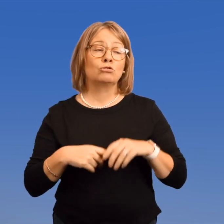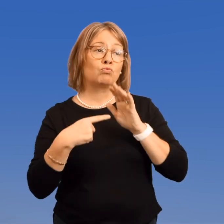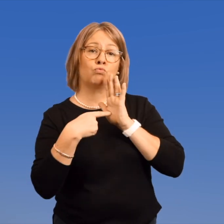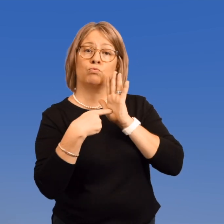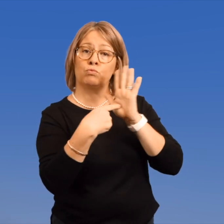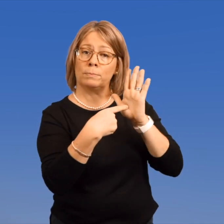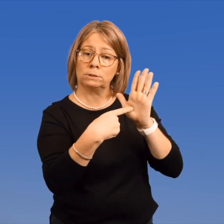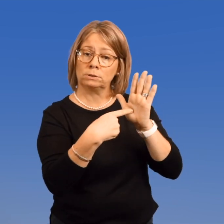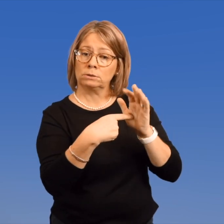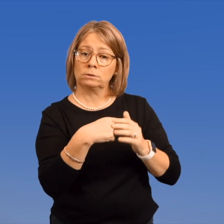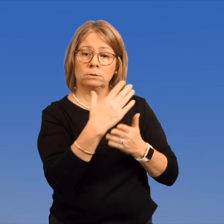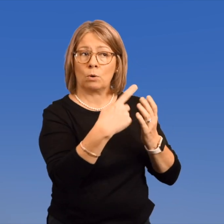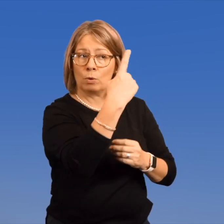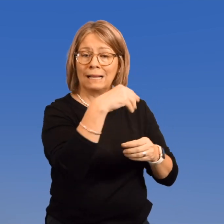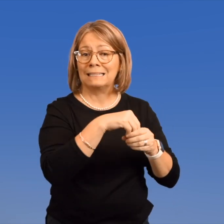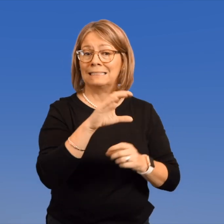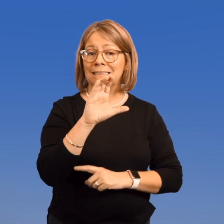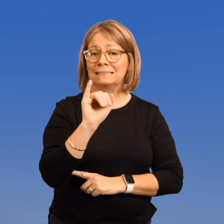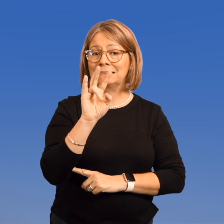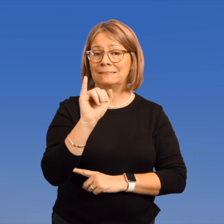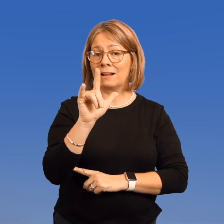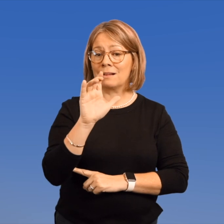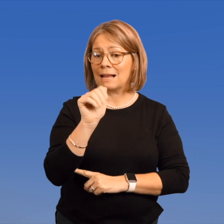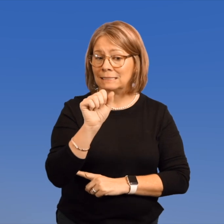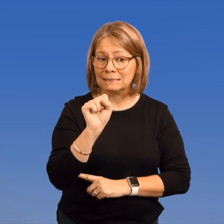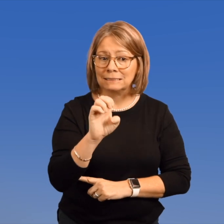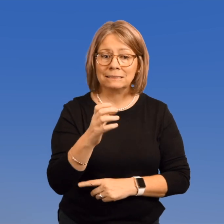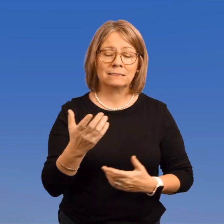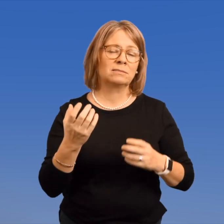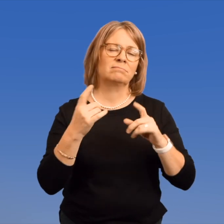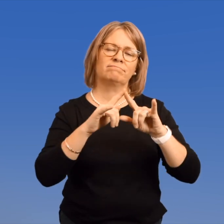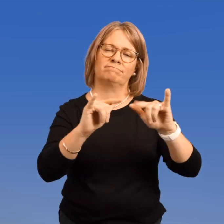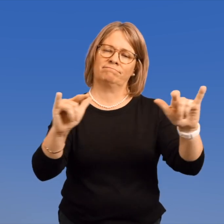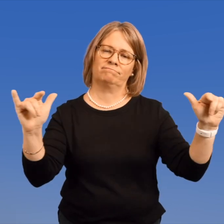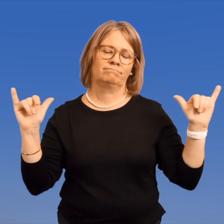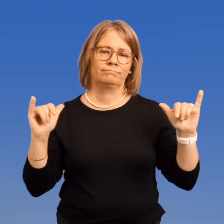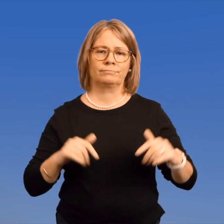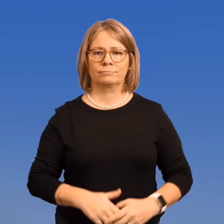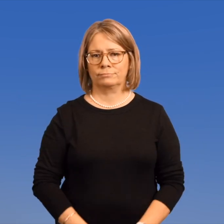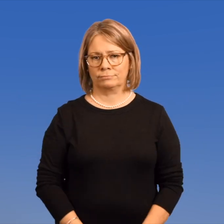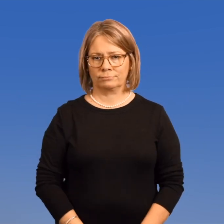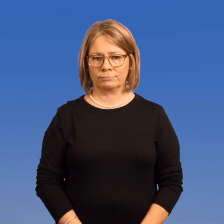representing someone in a civil case, and many more.